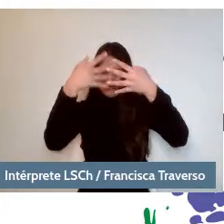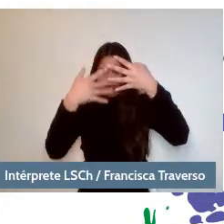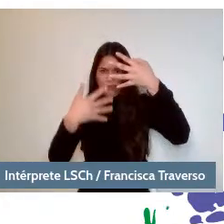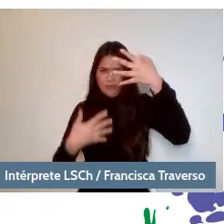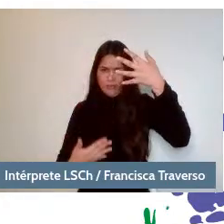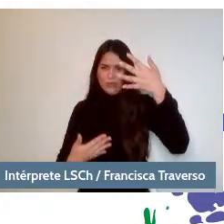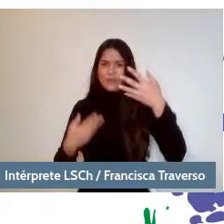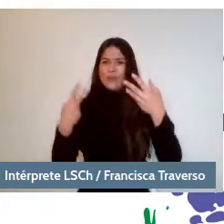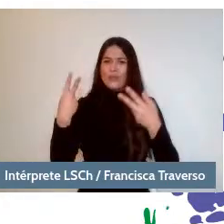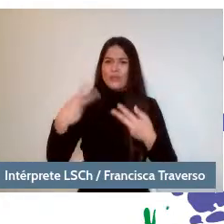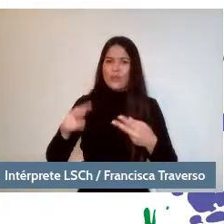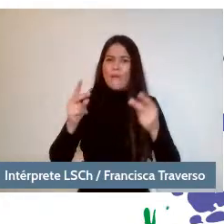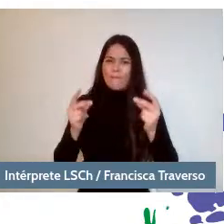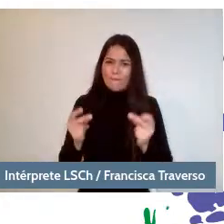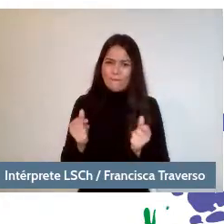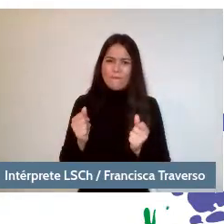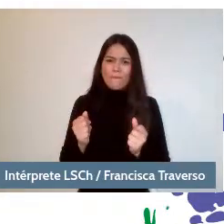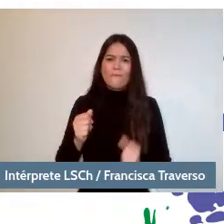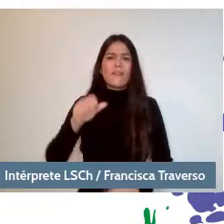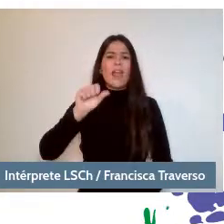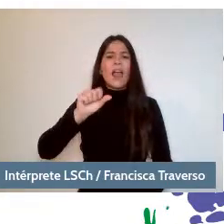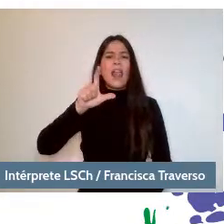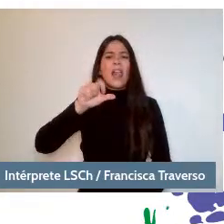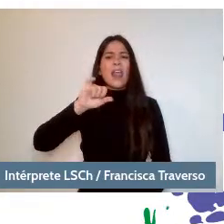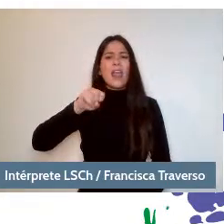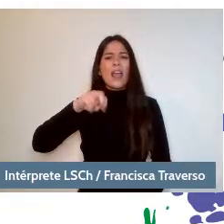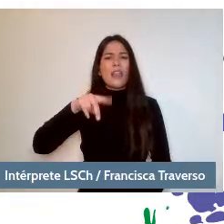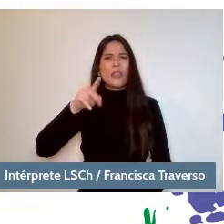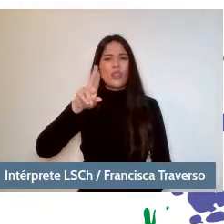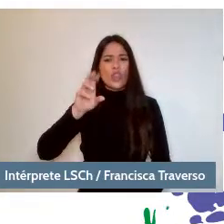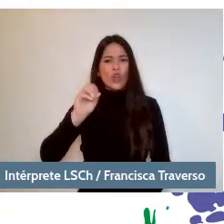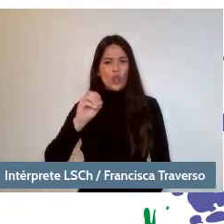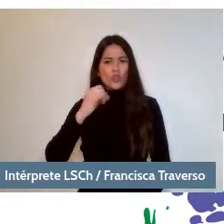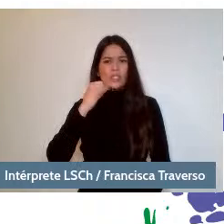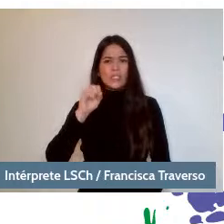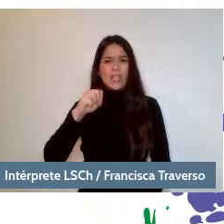Alejandro Zambra is simply a giant.